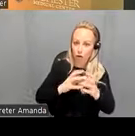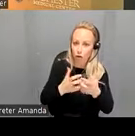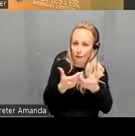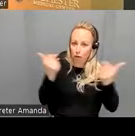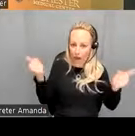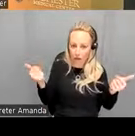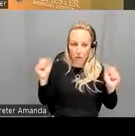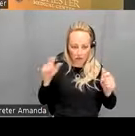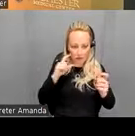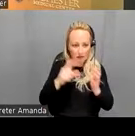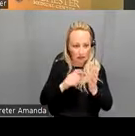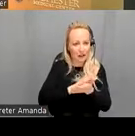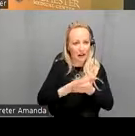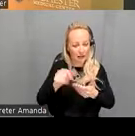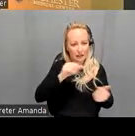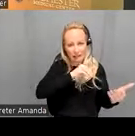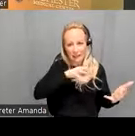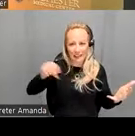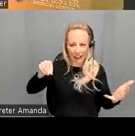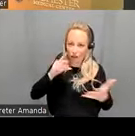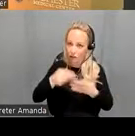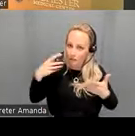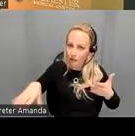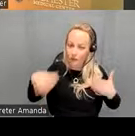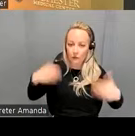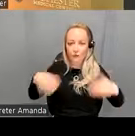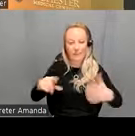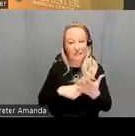nice because the scans are expensive and and sometimes people can't tolerate the longer